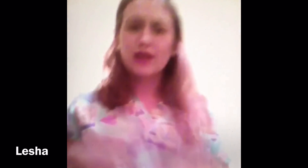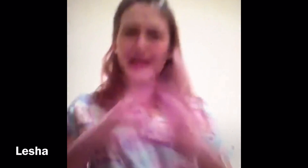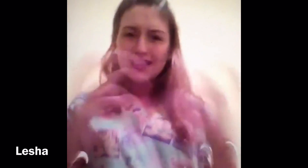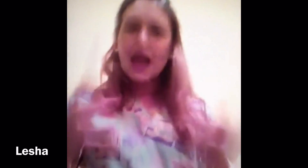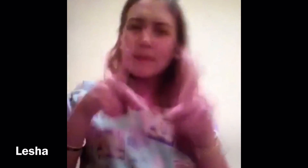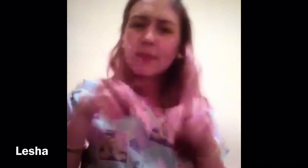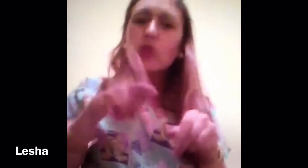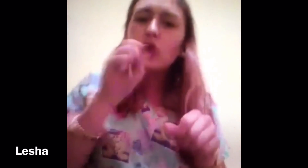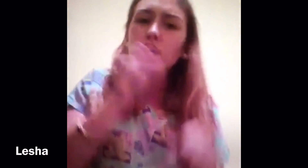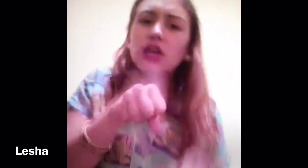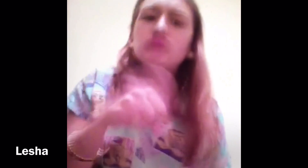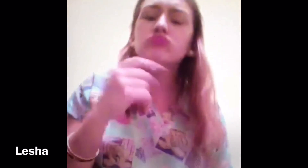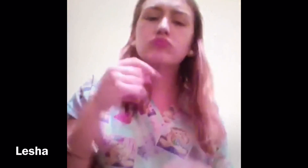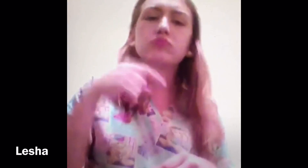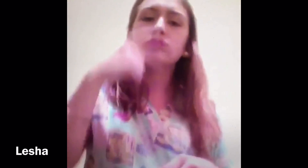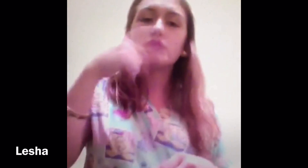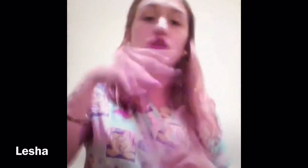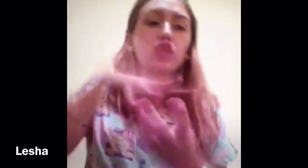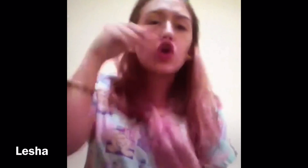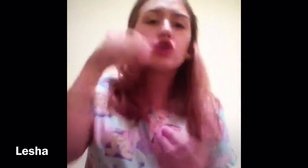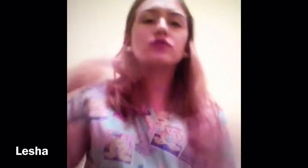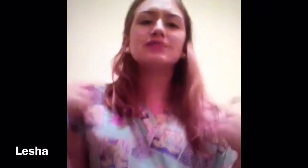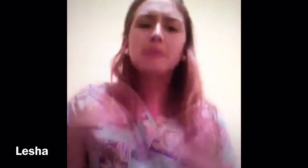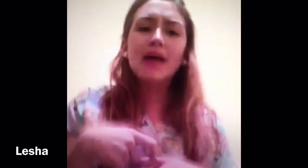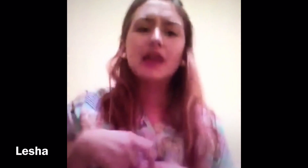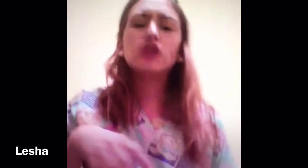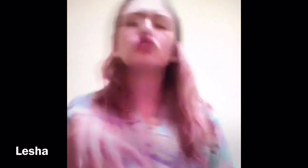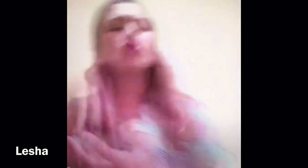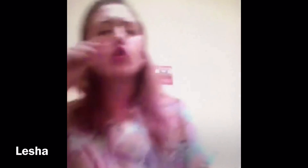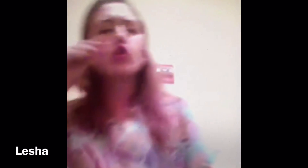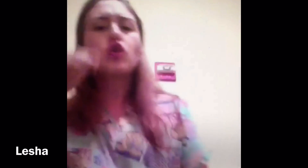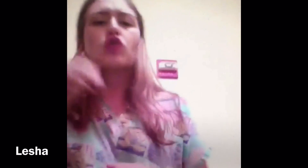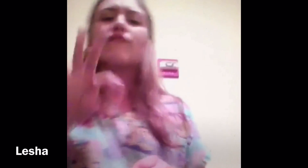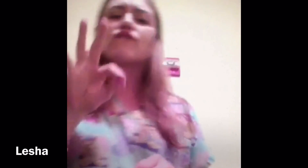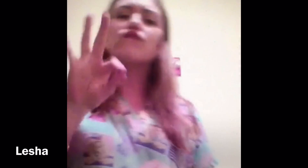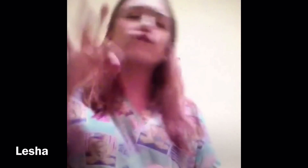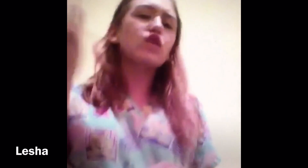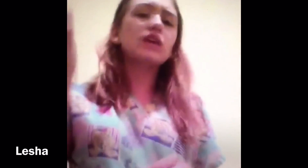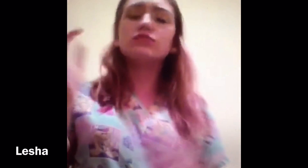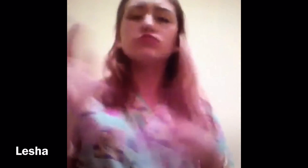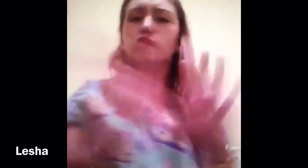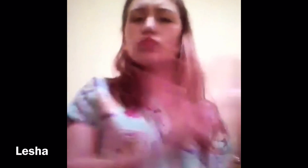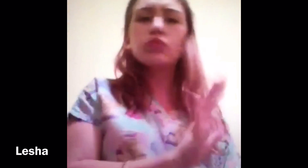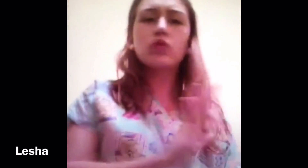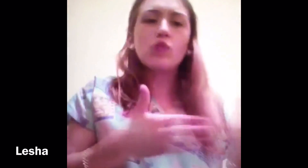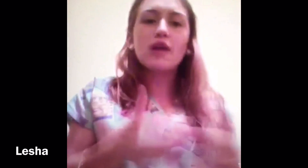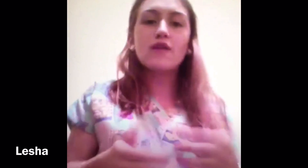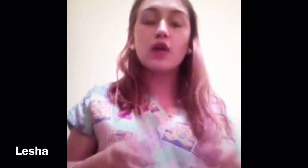A lot of people can learn Spanish or learn French and whatever...